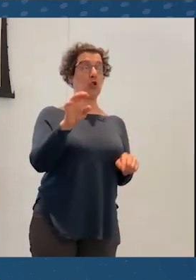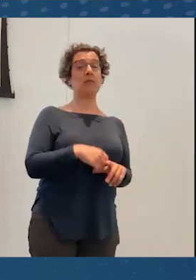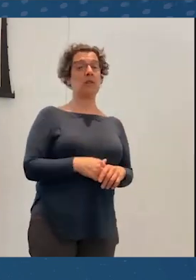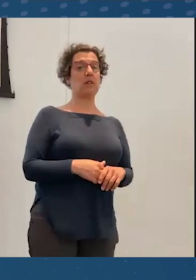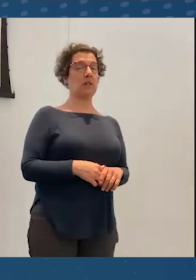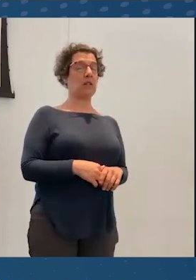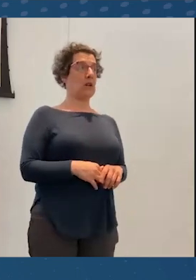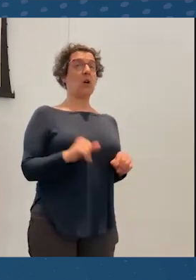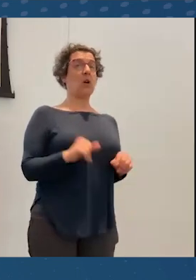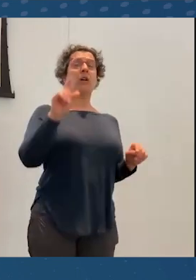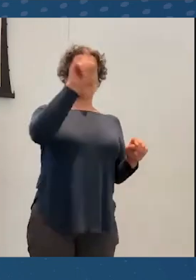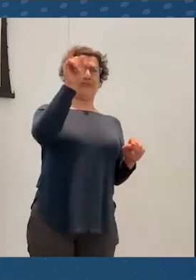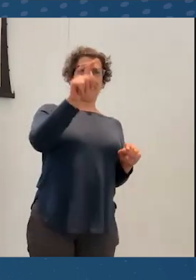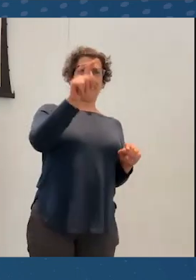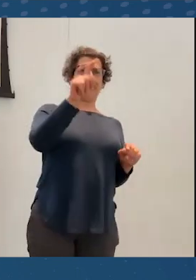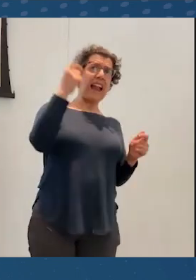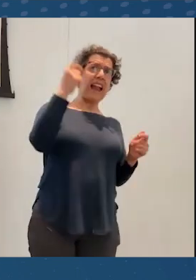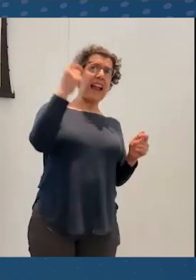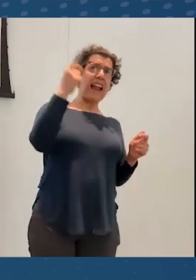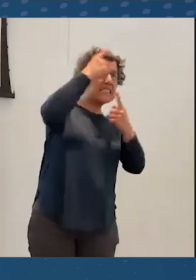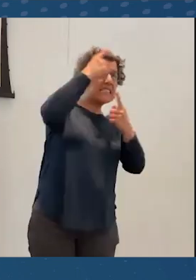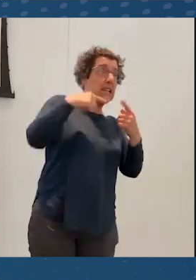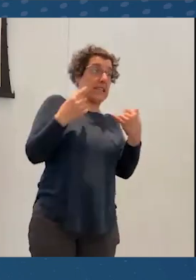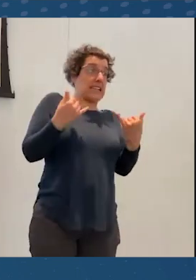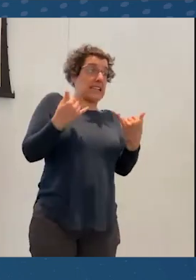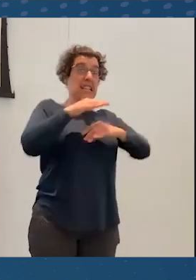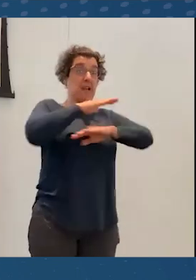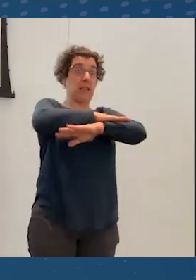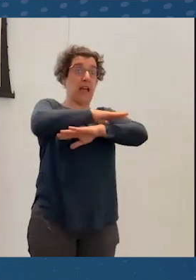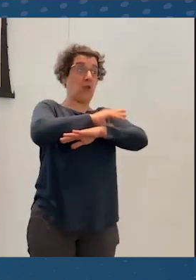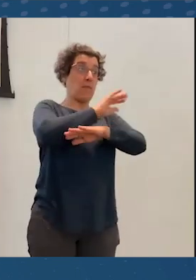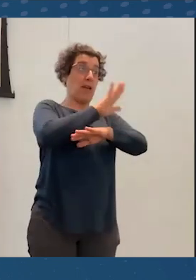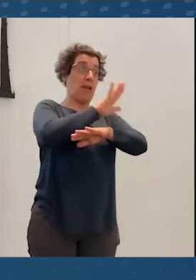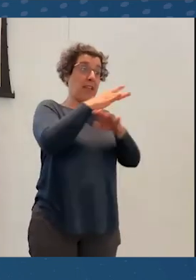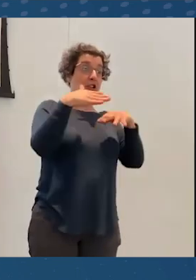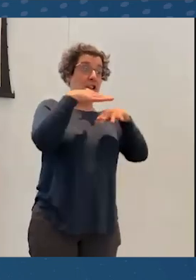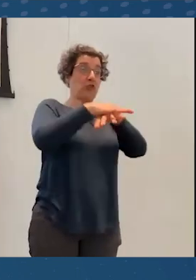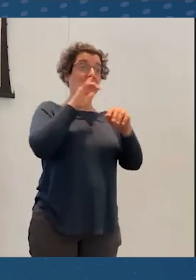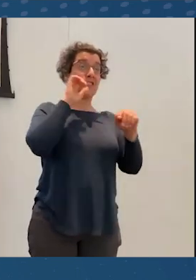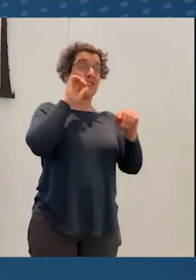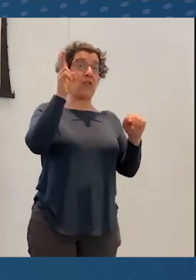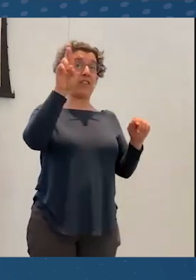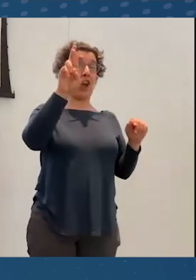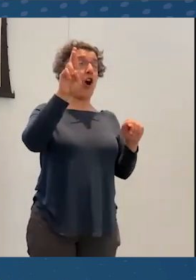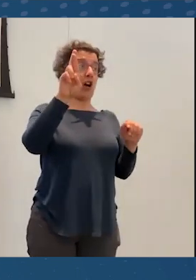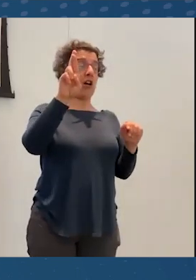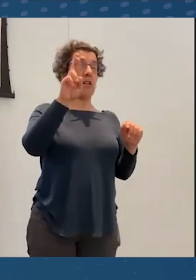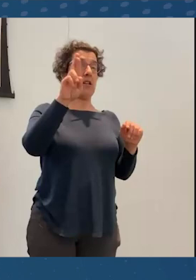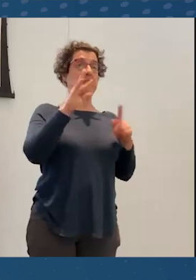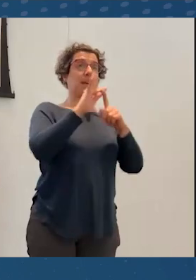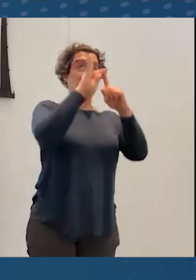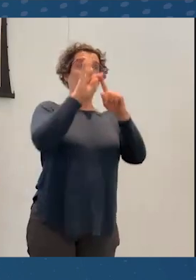Do you have any insights about existing platforms and their integration of VR, especially the differences between ones like Zoom